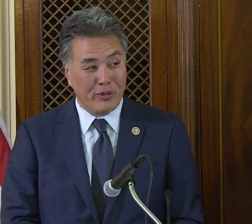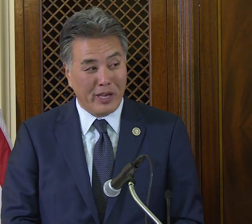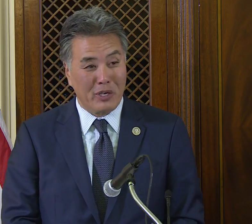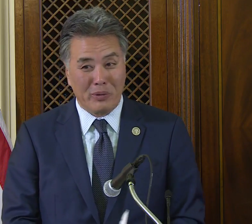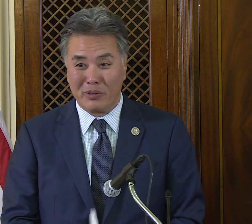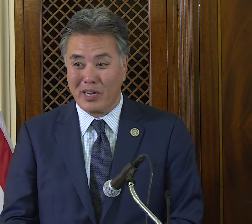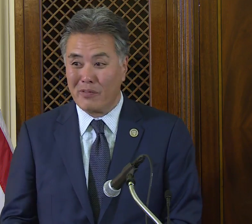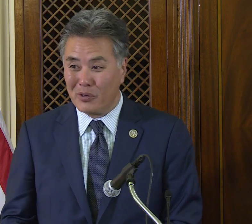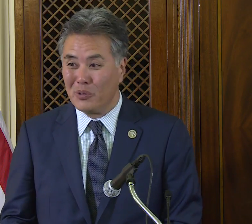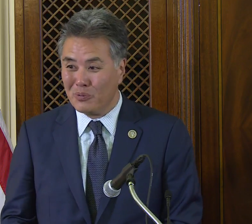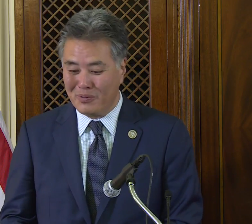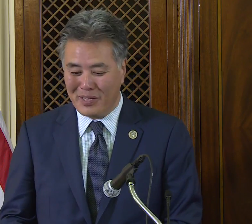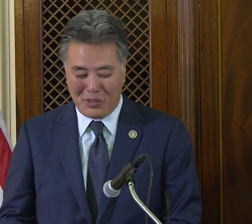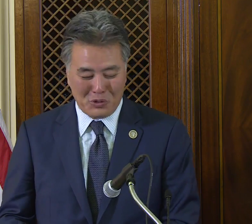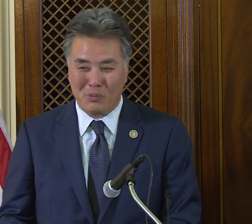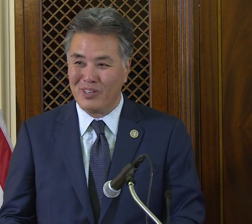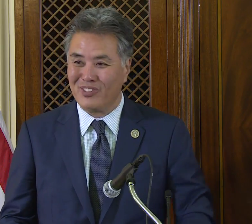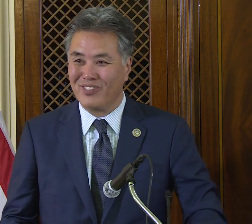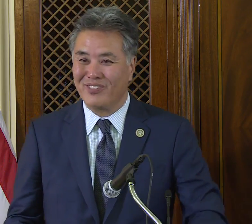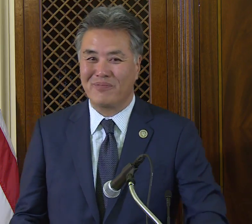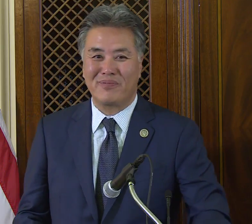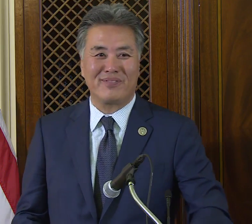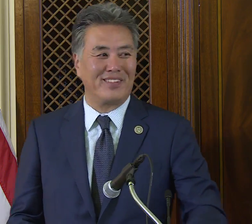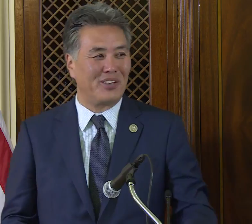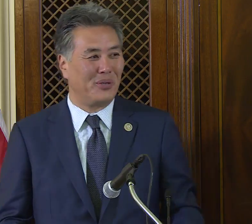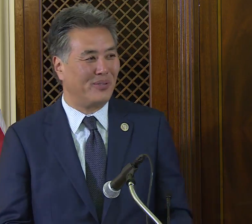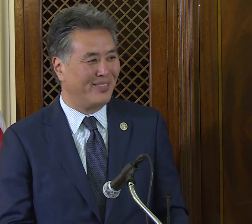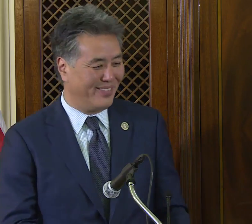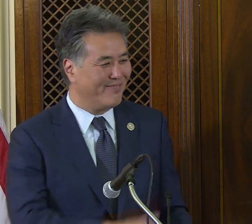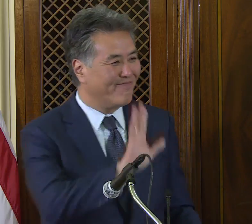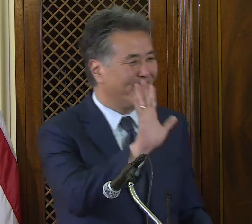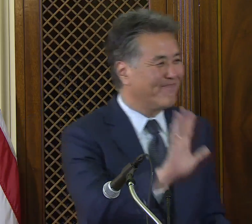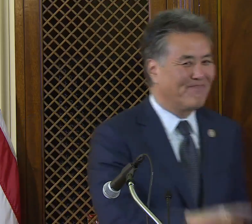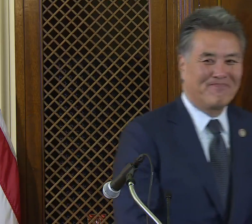Thank you and good afternoon. Thank you so much. Thank you.